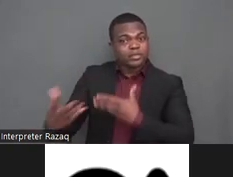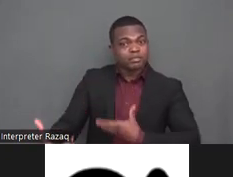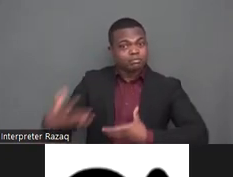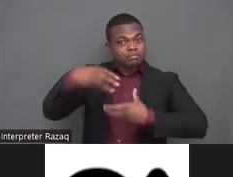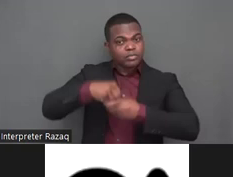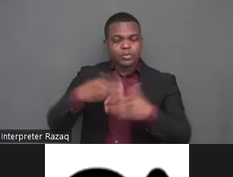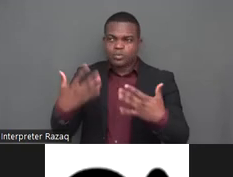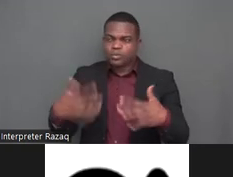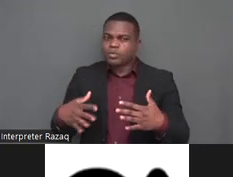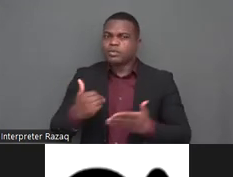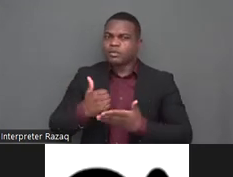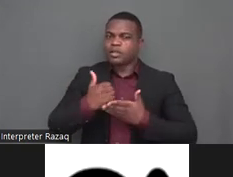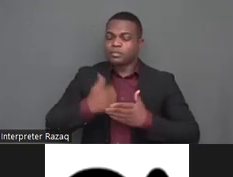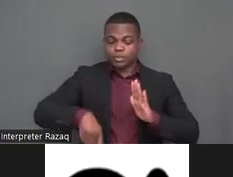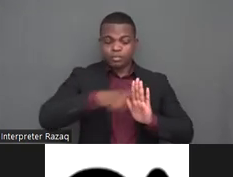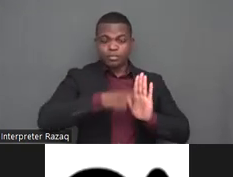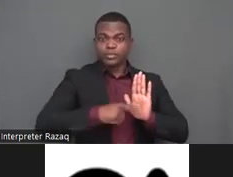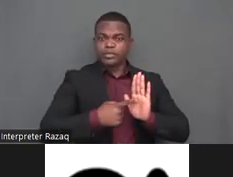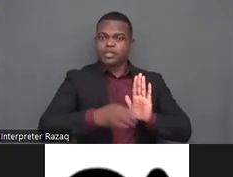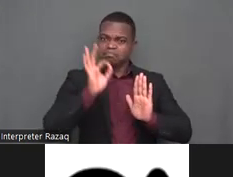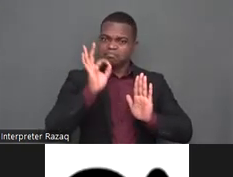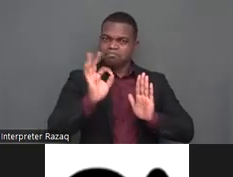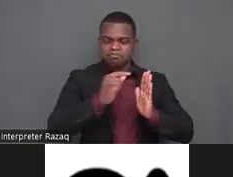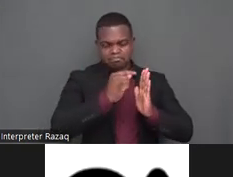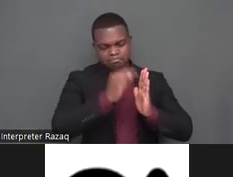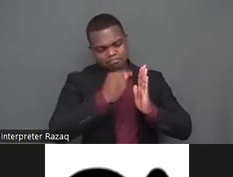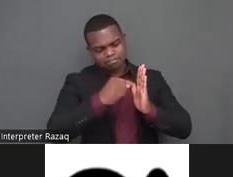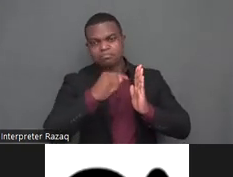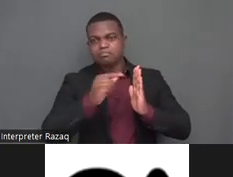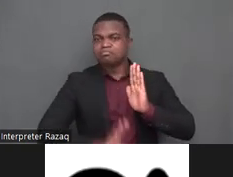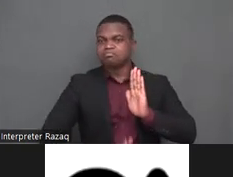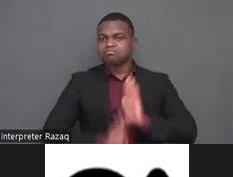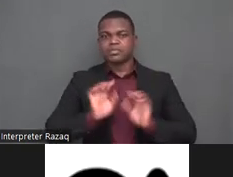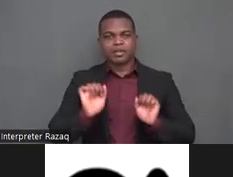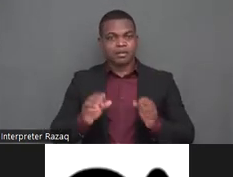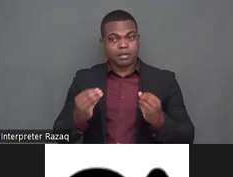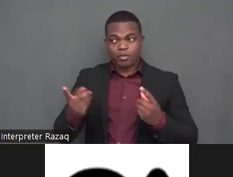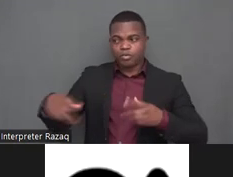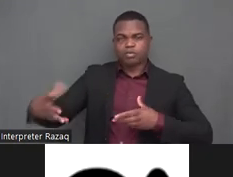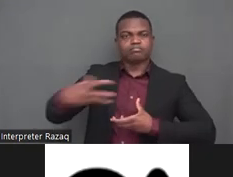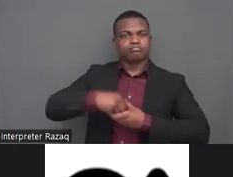consulting them so that policies and programs done through international cooperation will implement